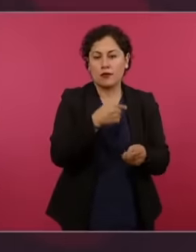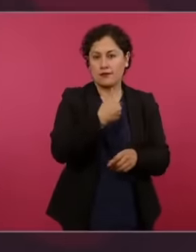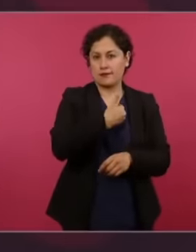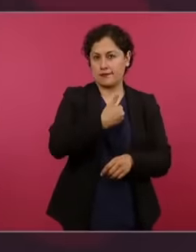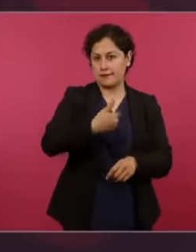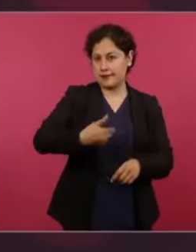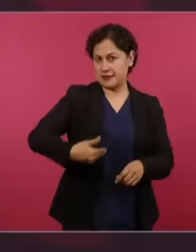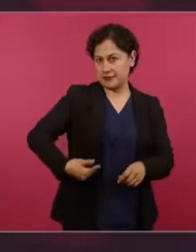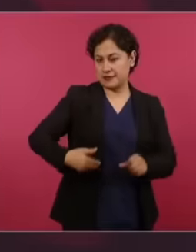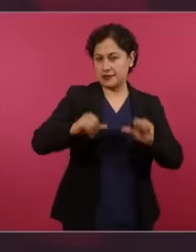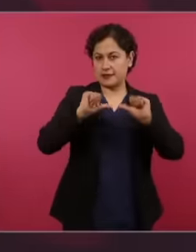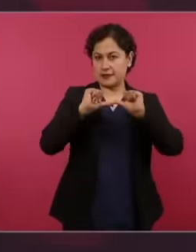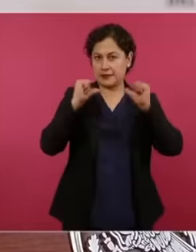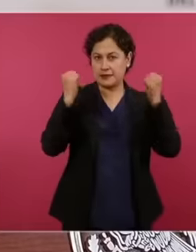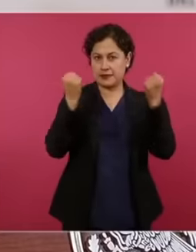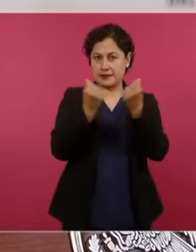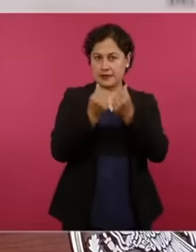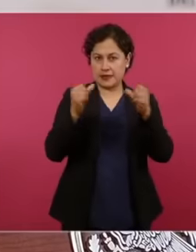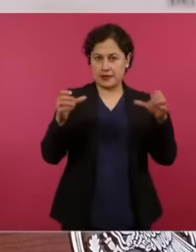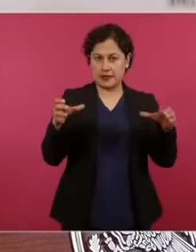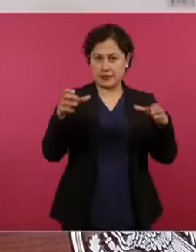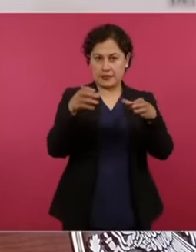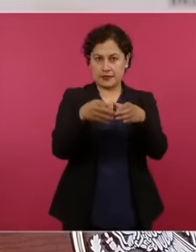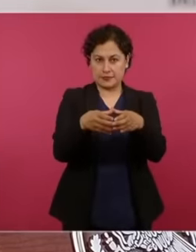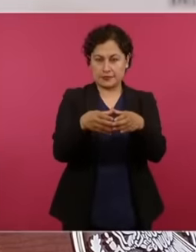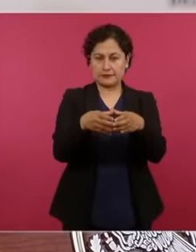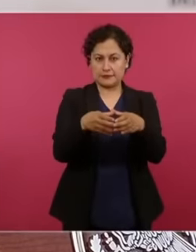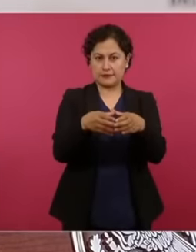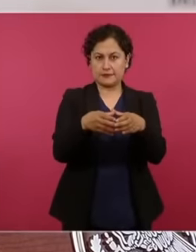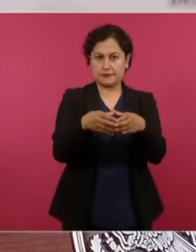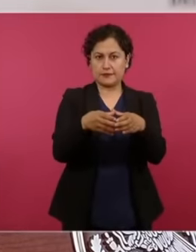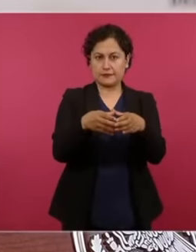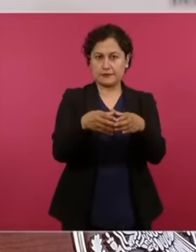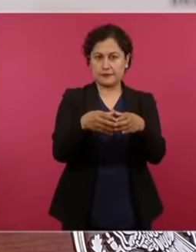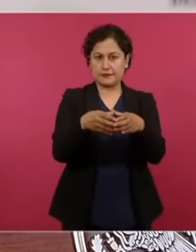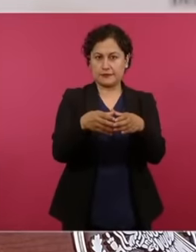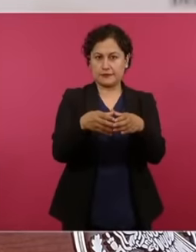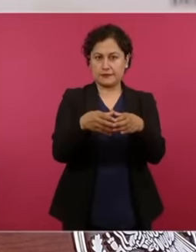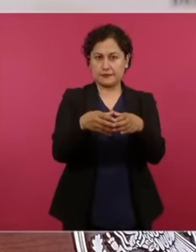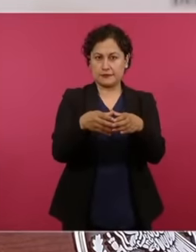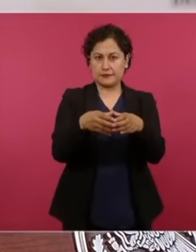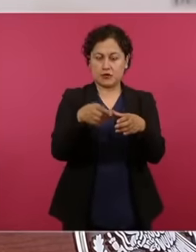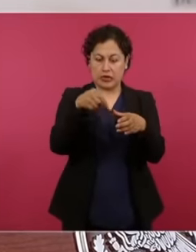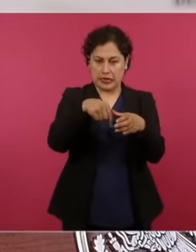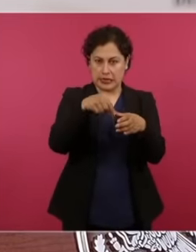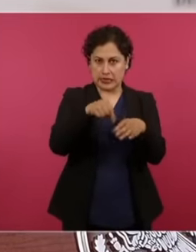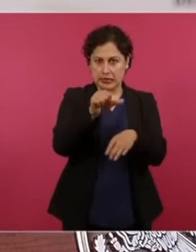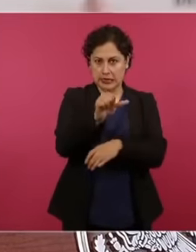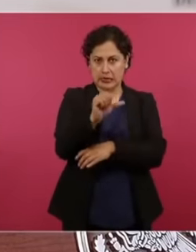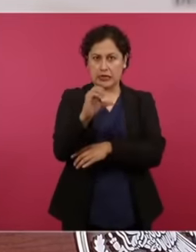association to combat